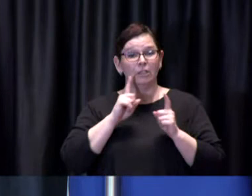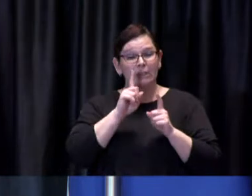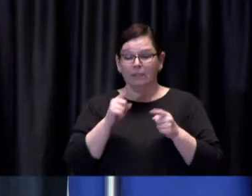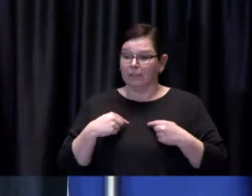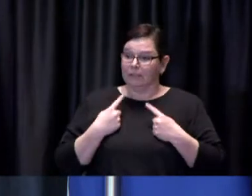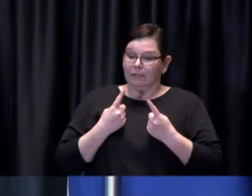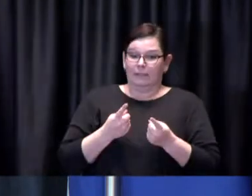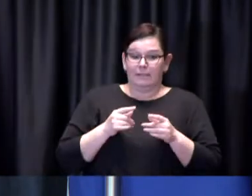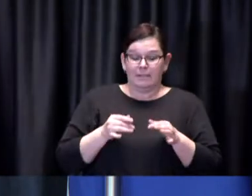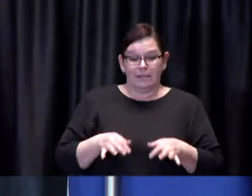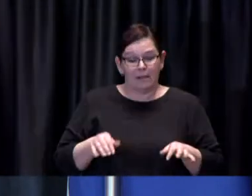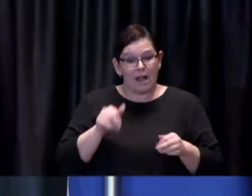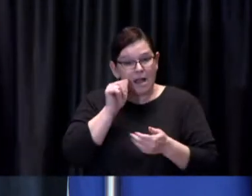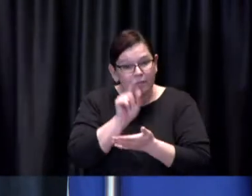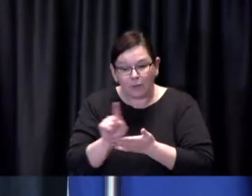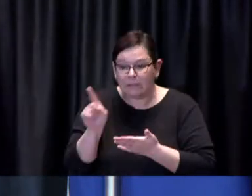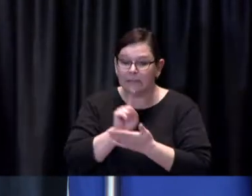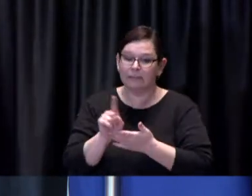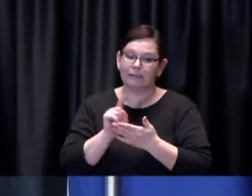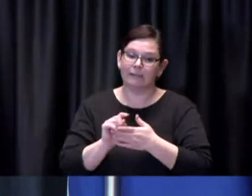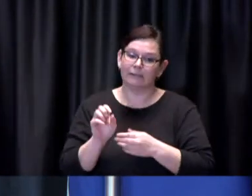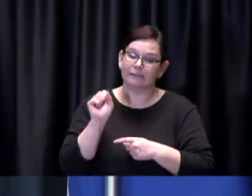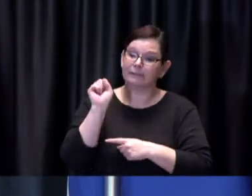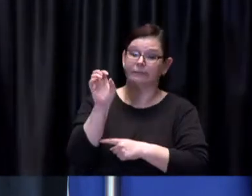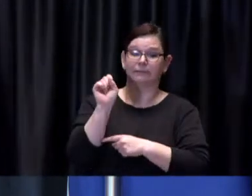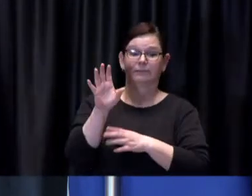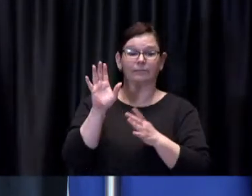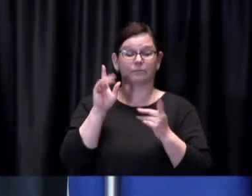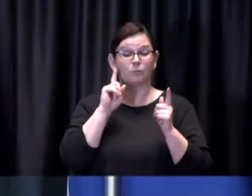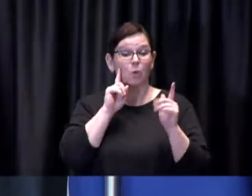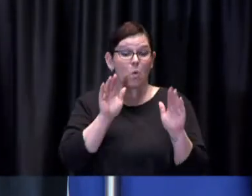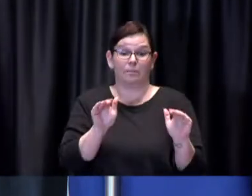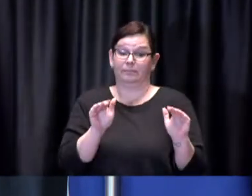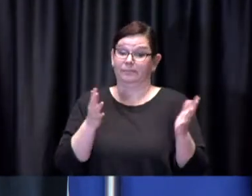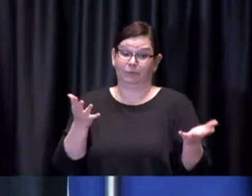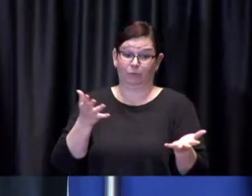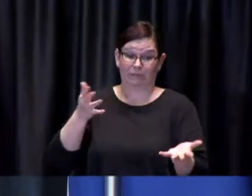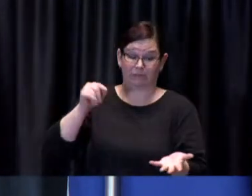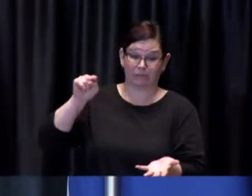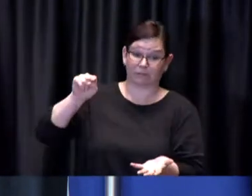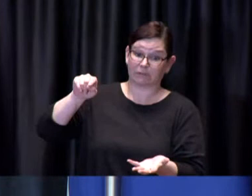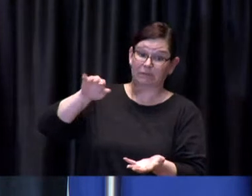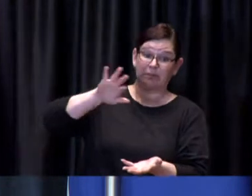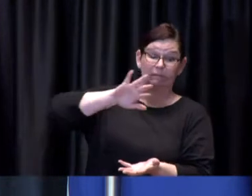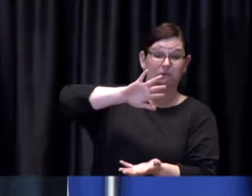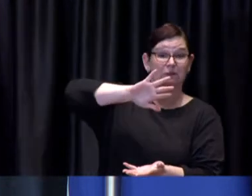we remain hopeful that those challenges will alleviate and no longer be so much